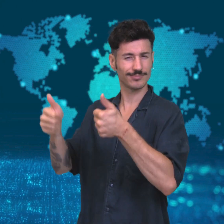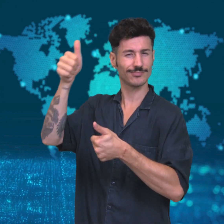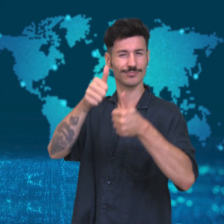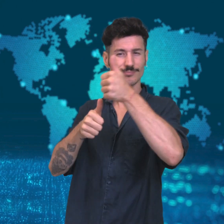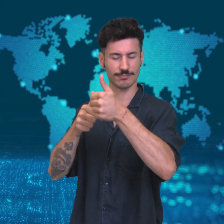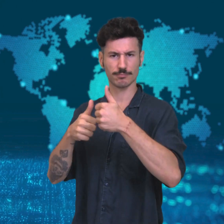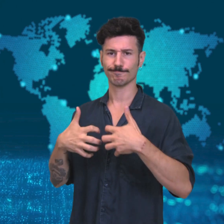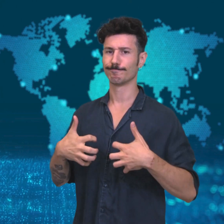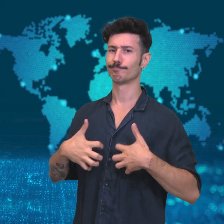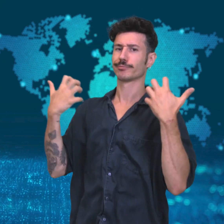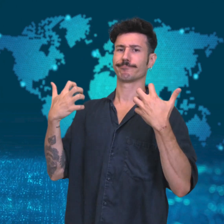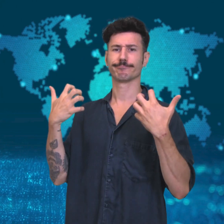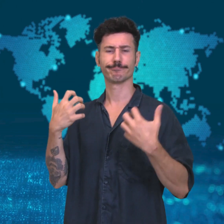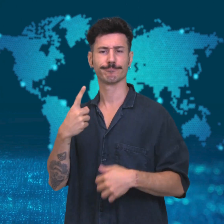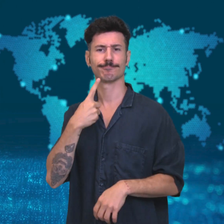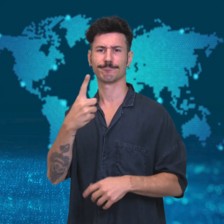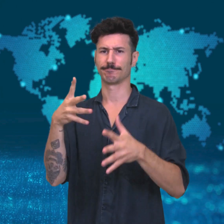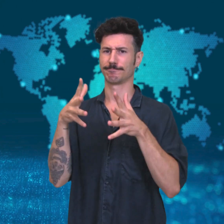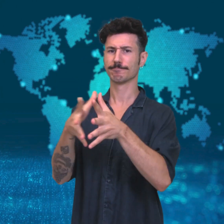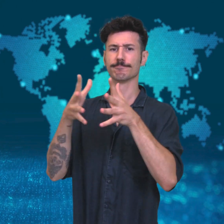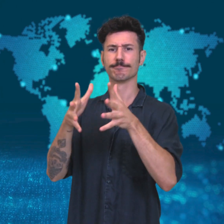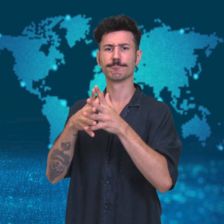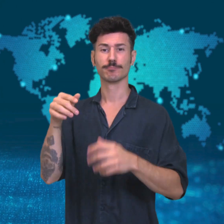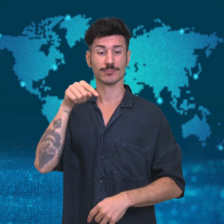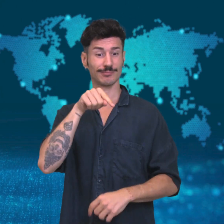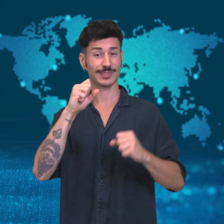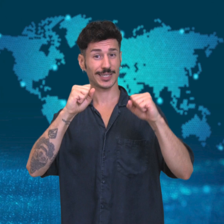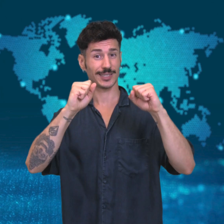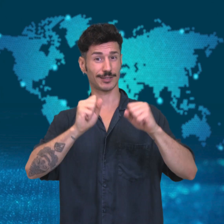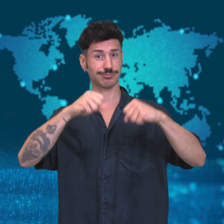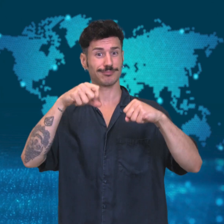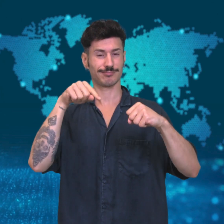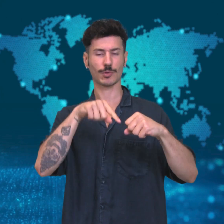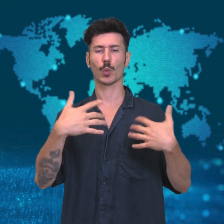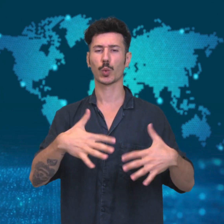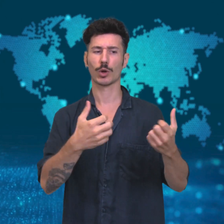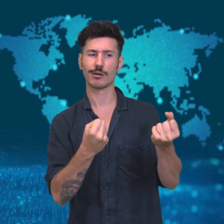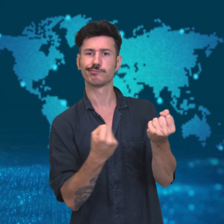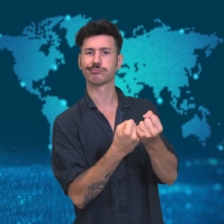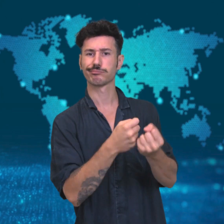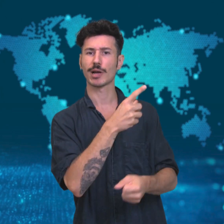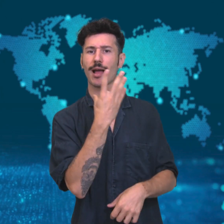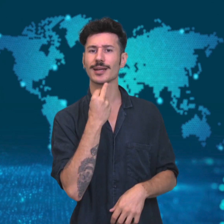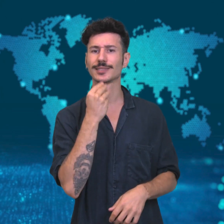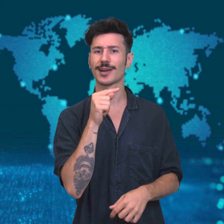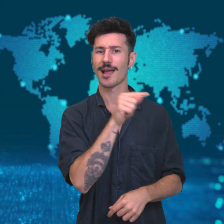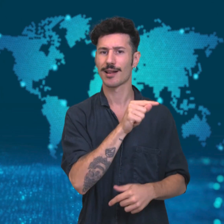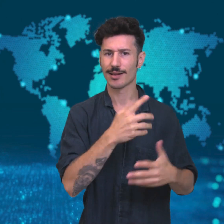Palestinan officials have expressed outrage at the agreement,